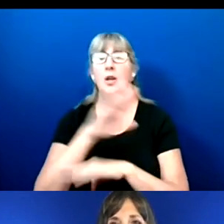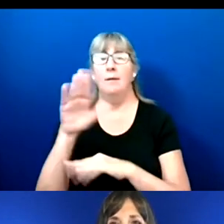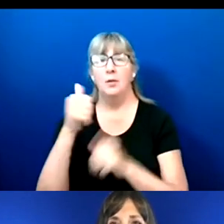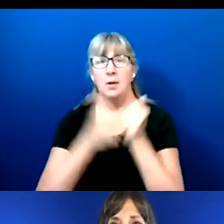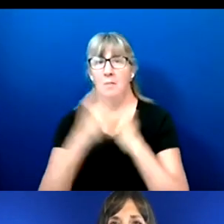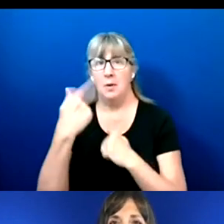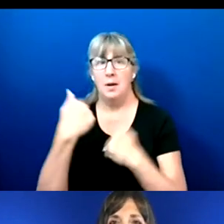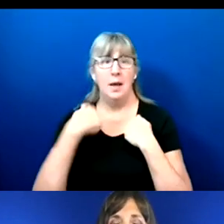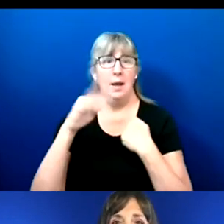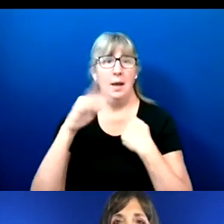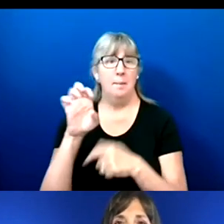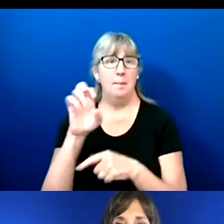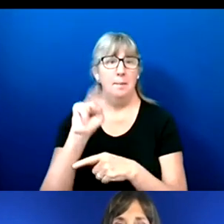My name is Ben Jackson.